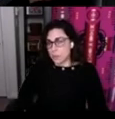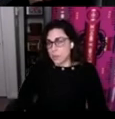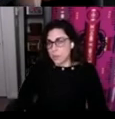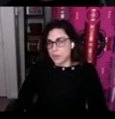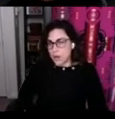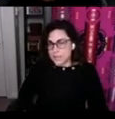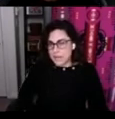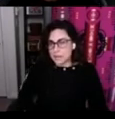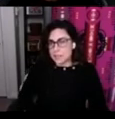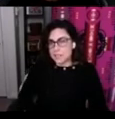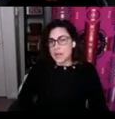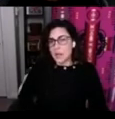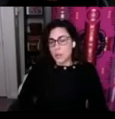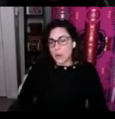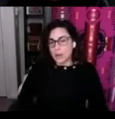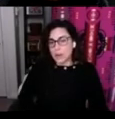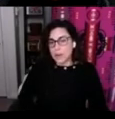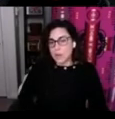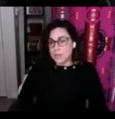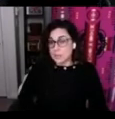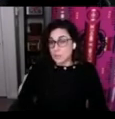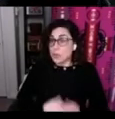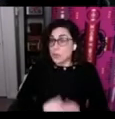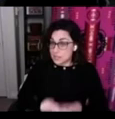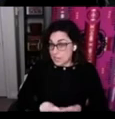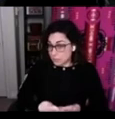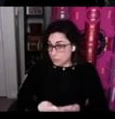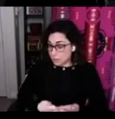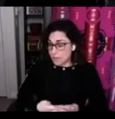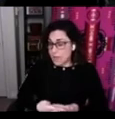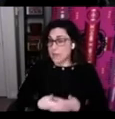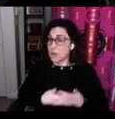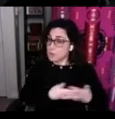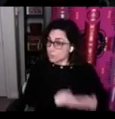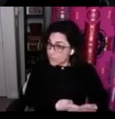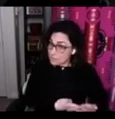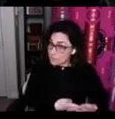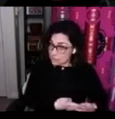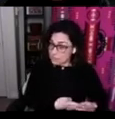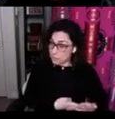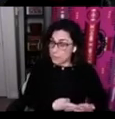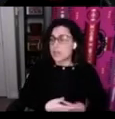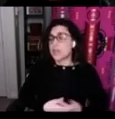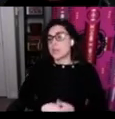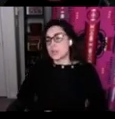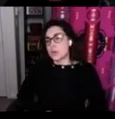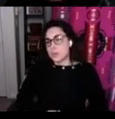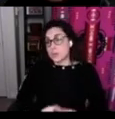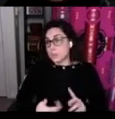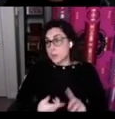about the contexts where it was more successful and also less successful so the First Peoples'